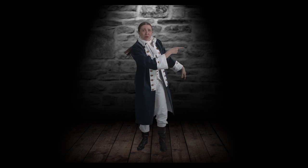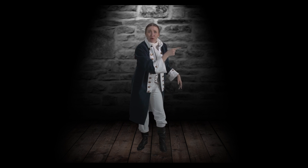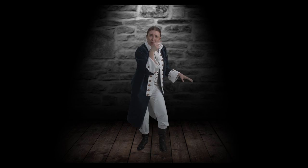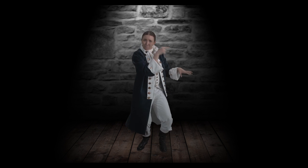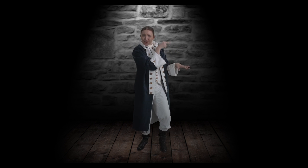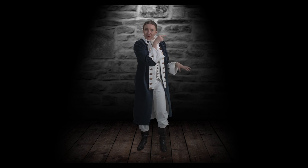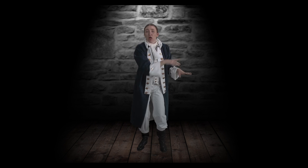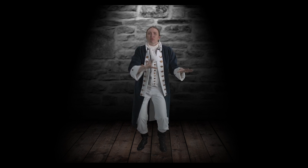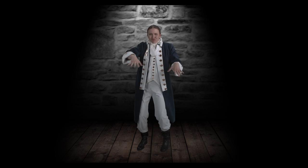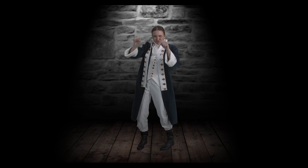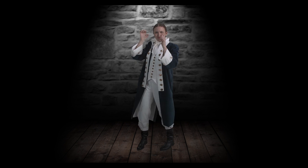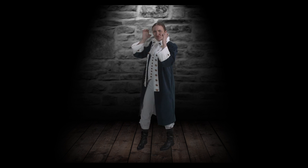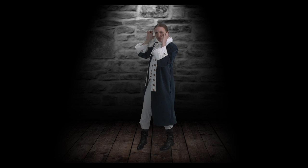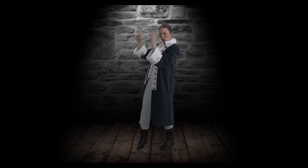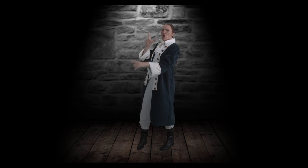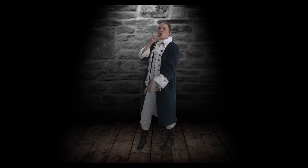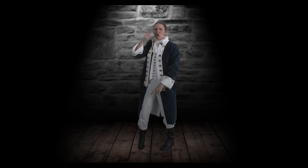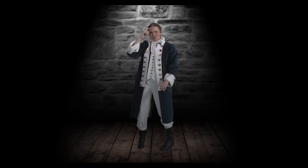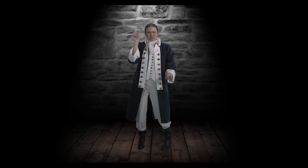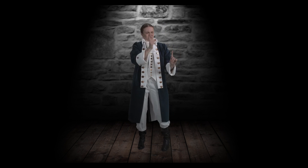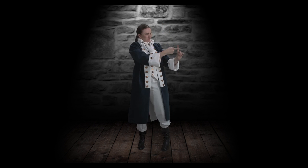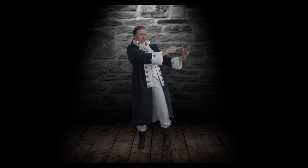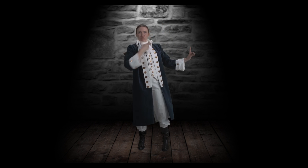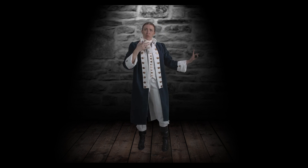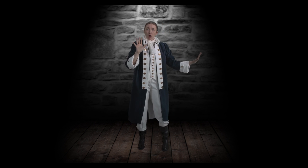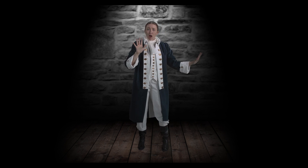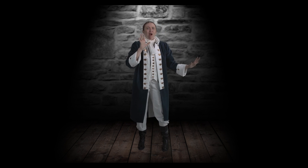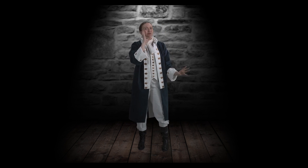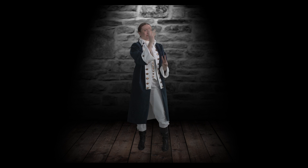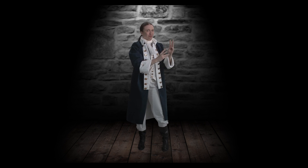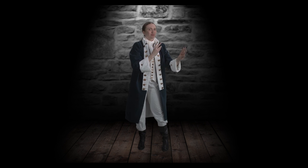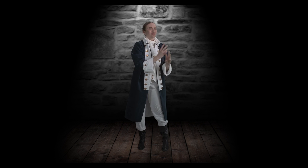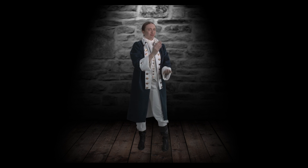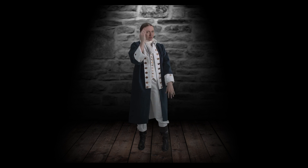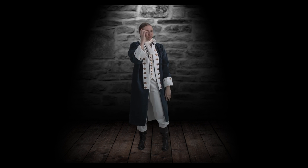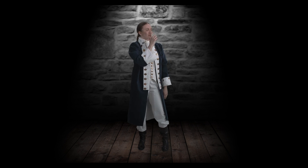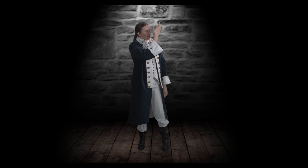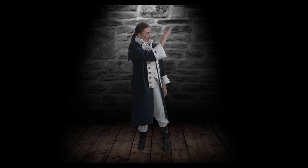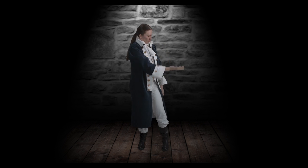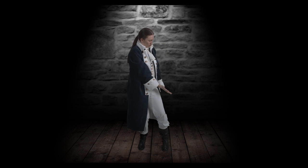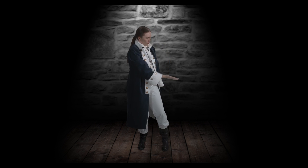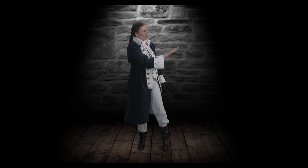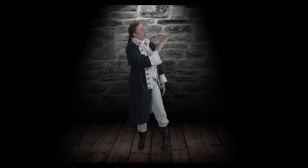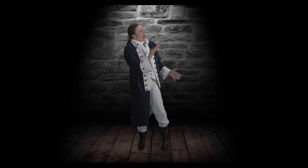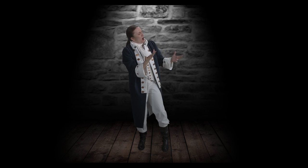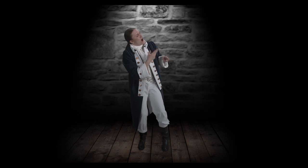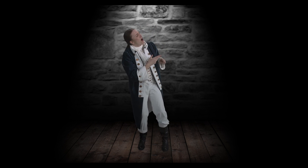Took up a collection just to send him to the mainland "Get your education, don't forget from whence you came And the world's gonna know your name.